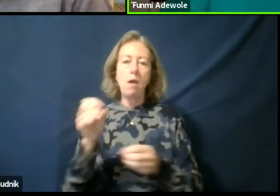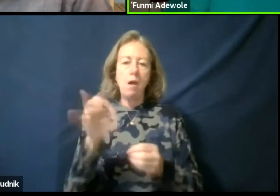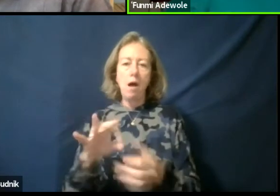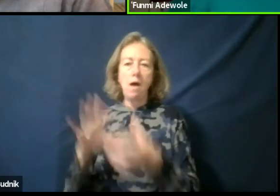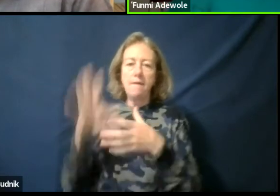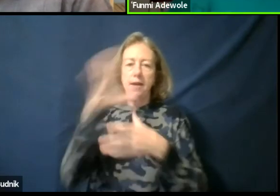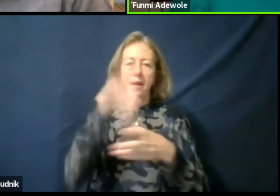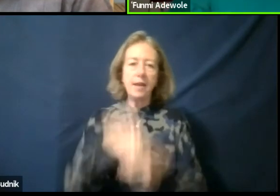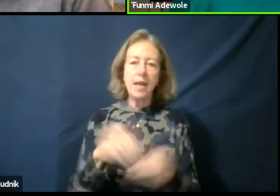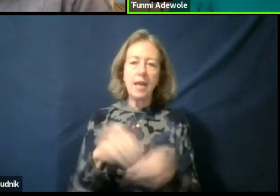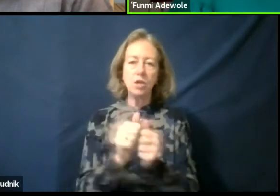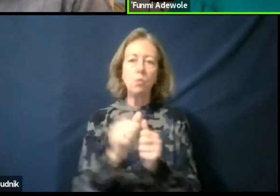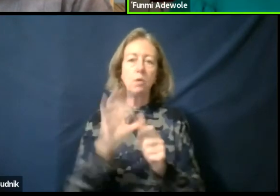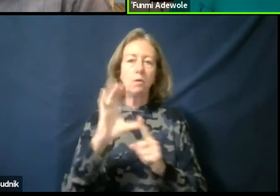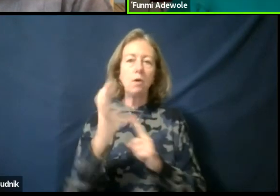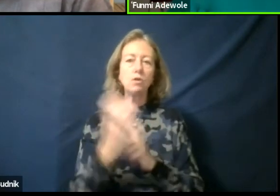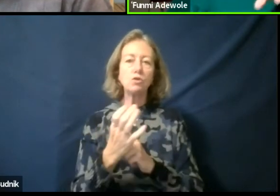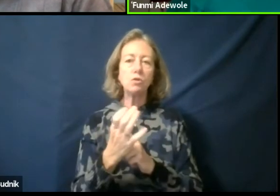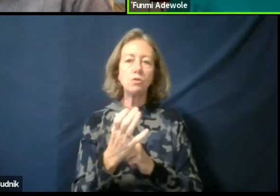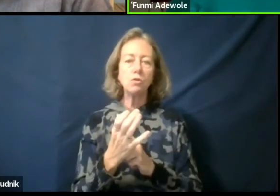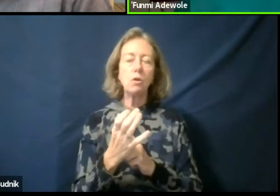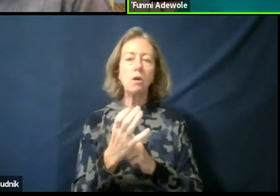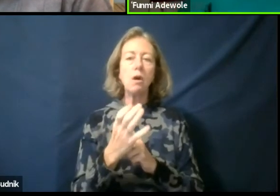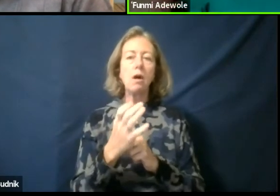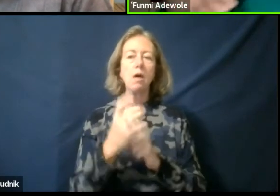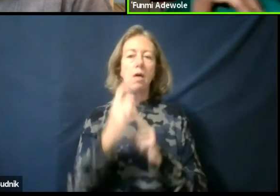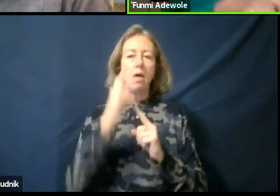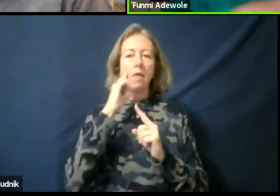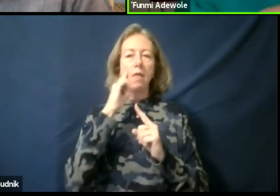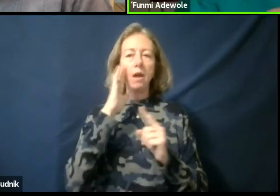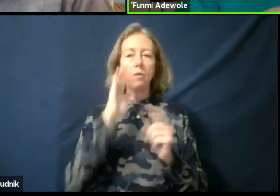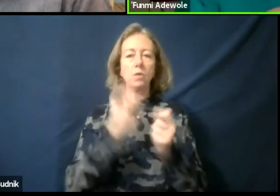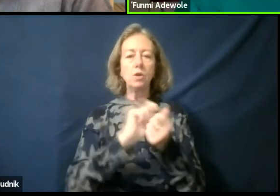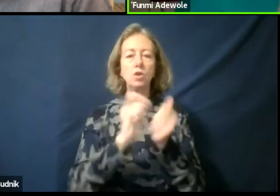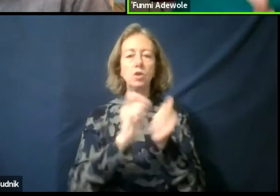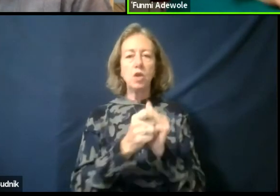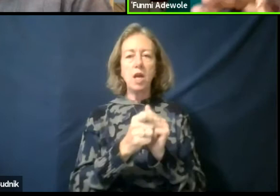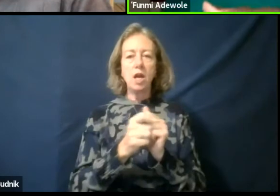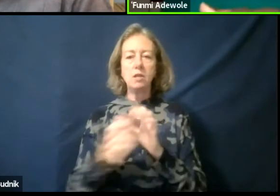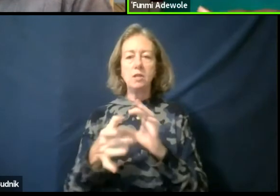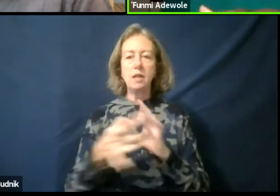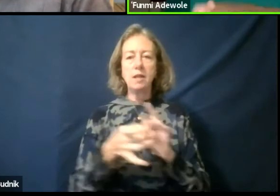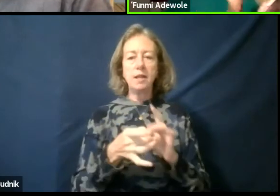So, I think it will change the link between the professional and the community.